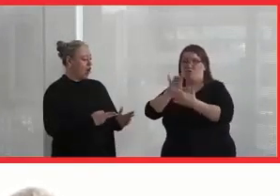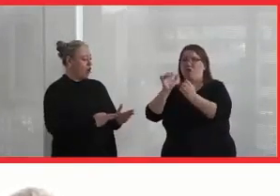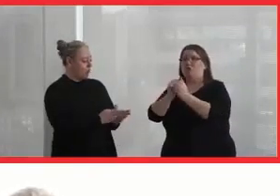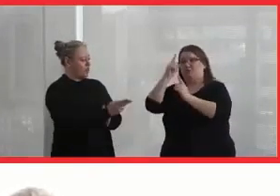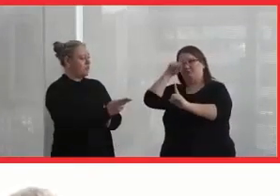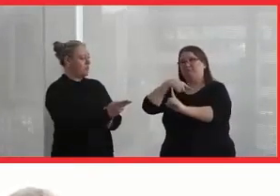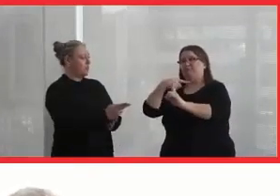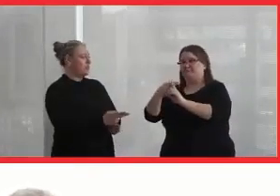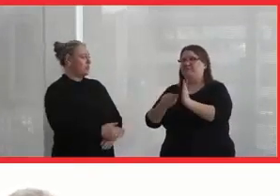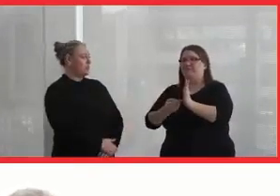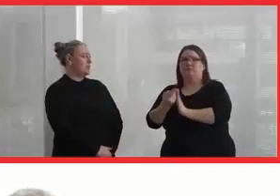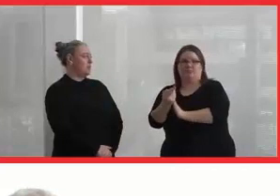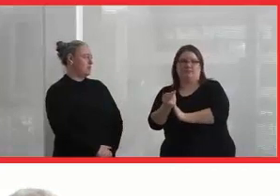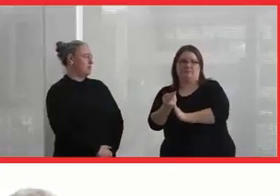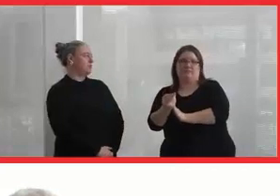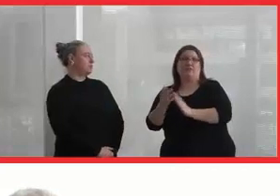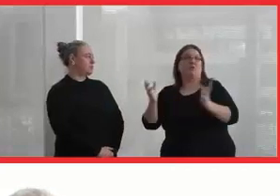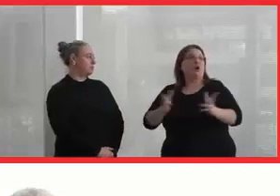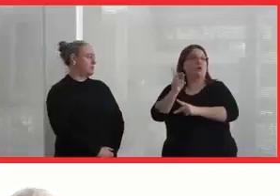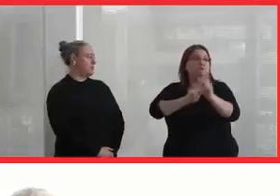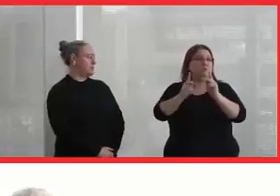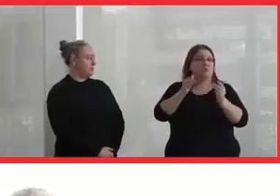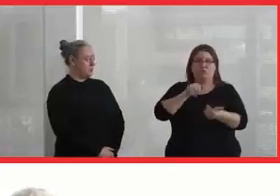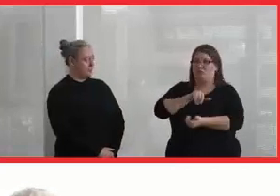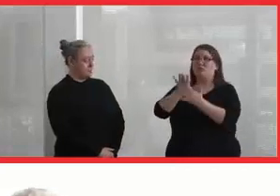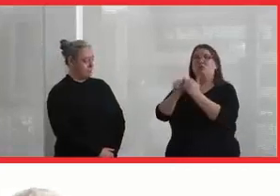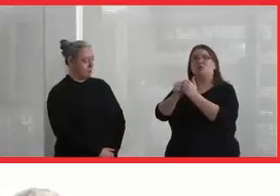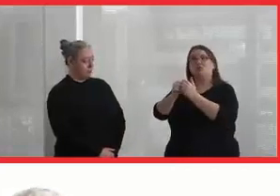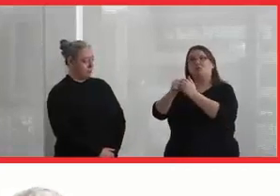And so that's what I encourage people, is to approach things with a good mind,